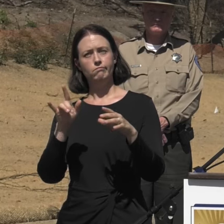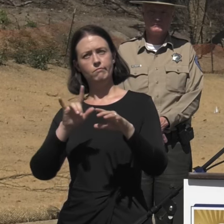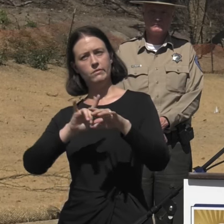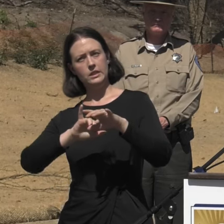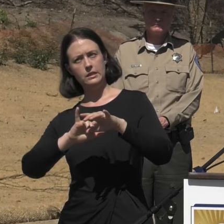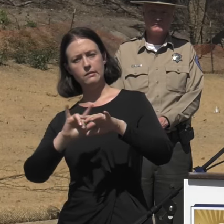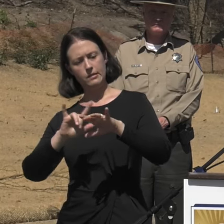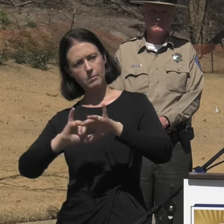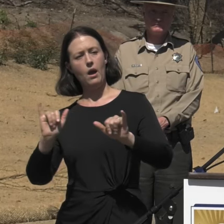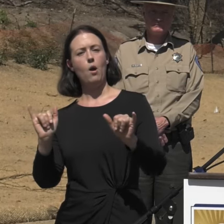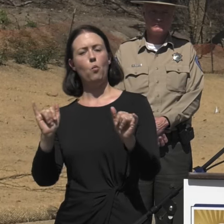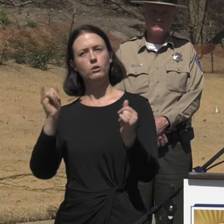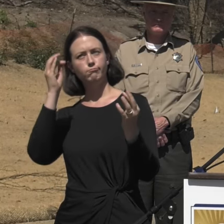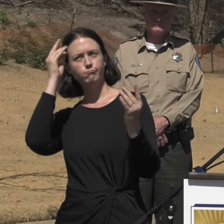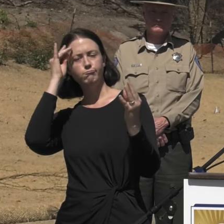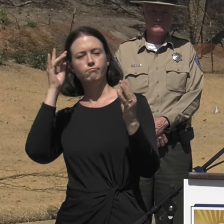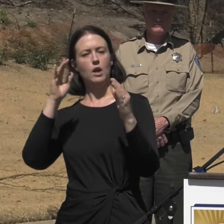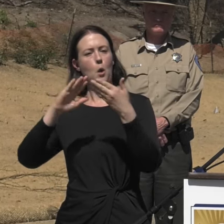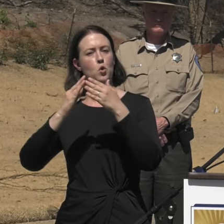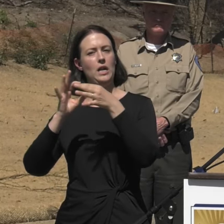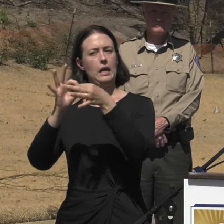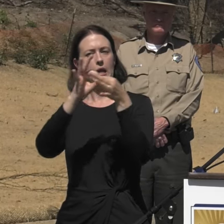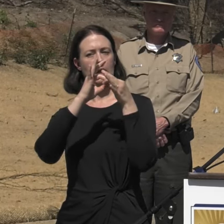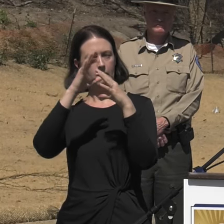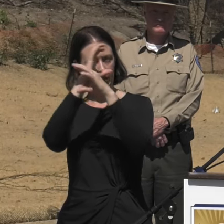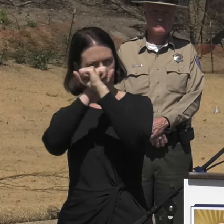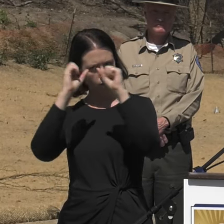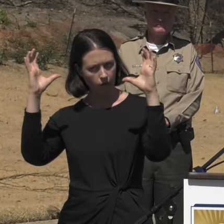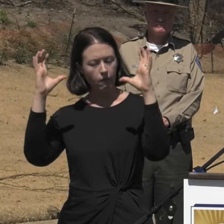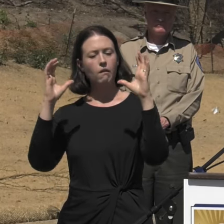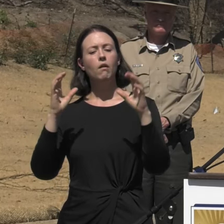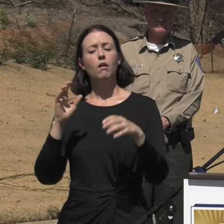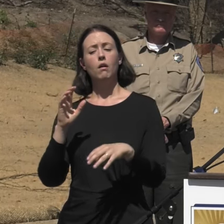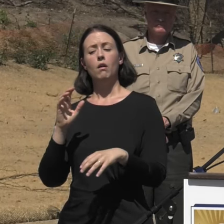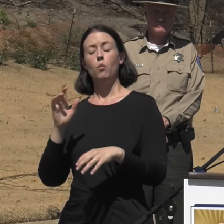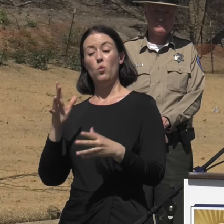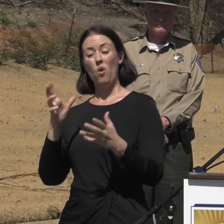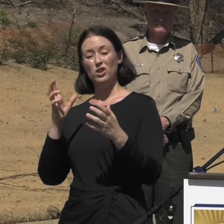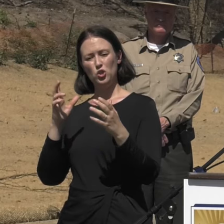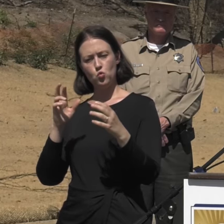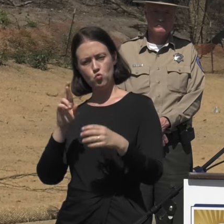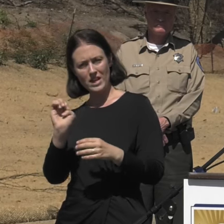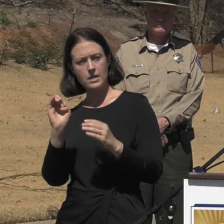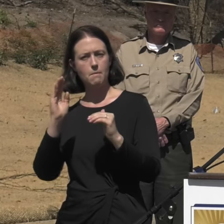So we wanna remind you, as I said, Supervisor Kuehl's charge was to rebuild with resilience, and we're looking for every possible way